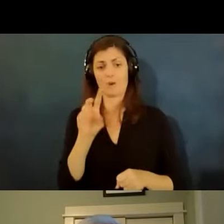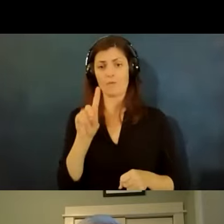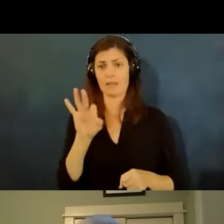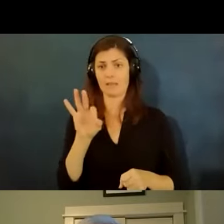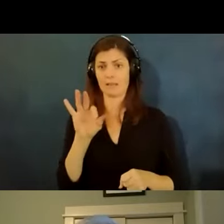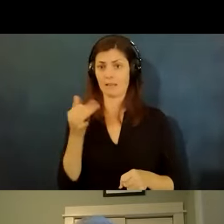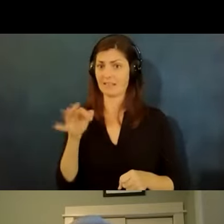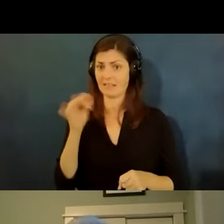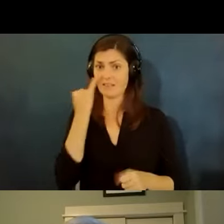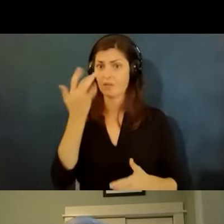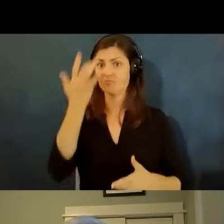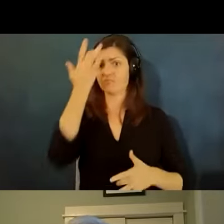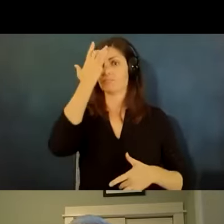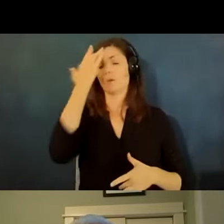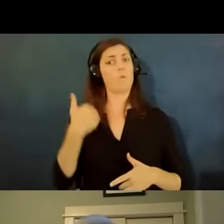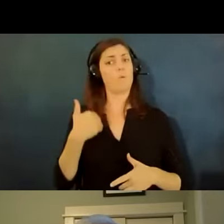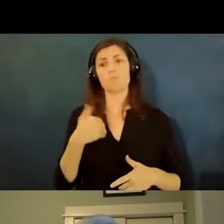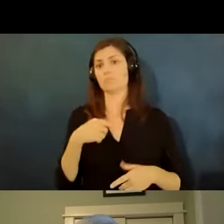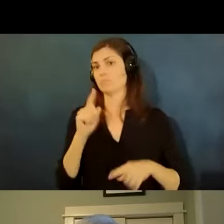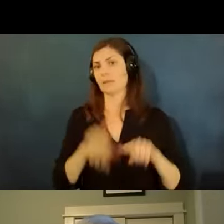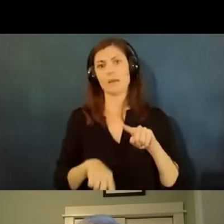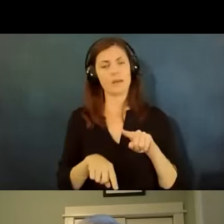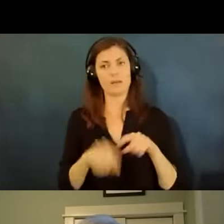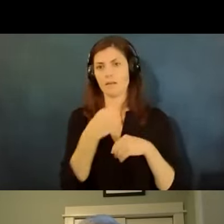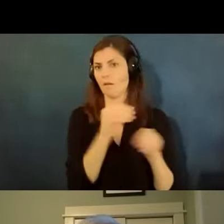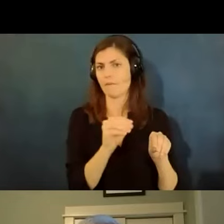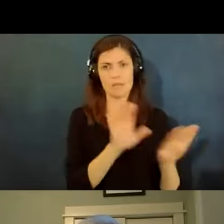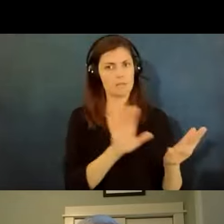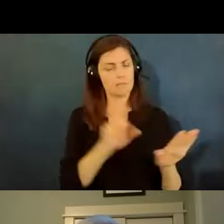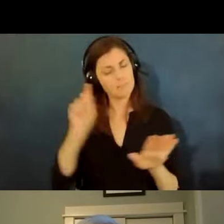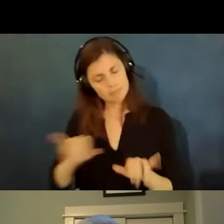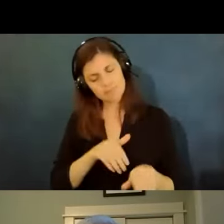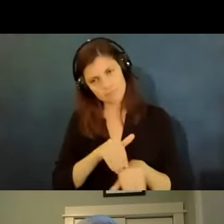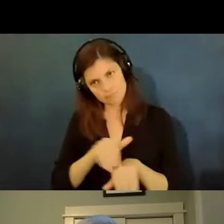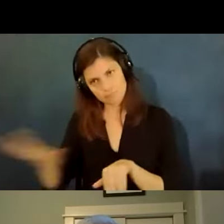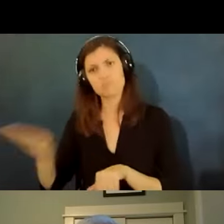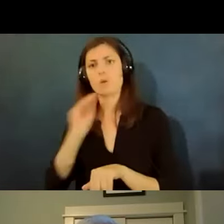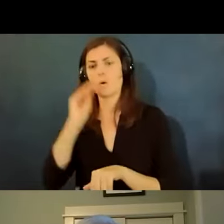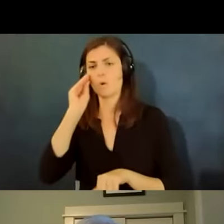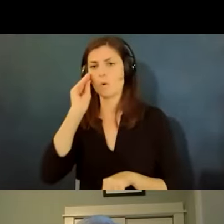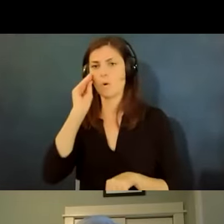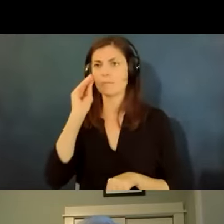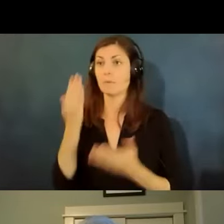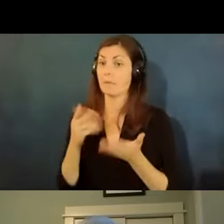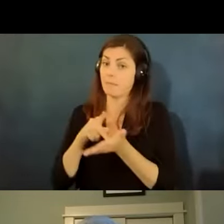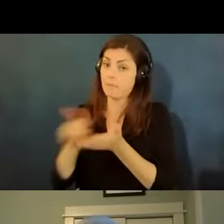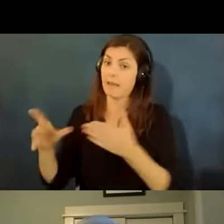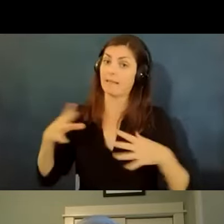so you know putting you on paid leave um or other kinds of things are typically done